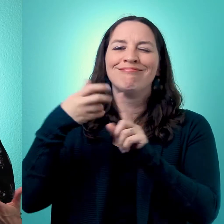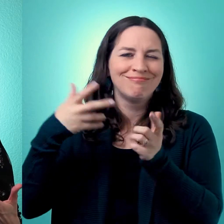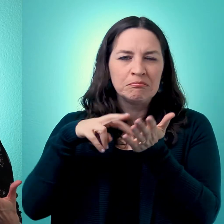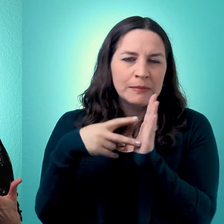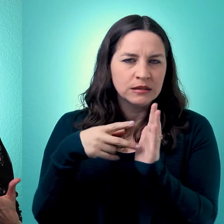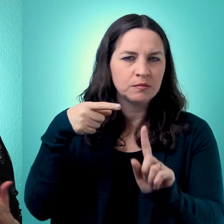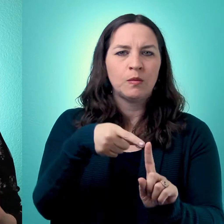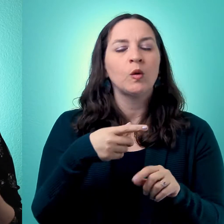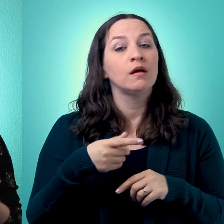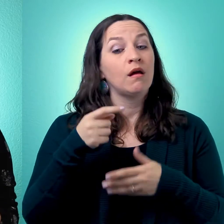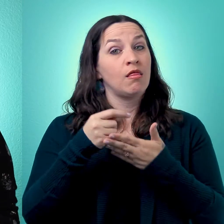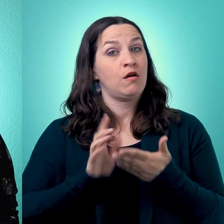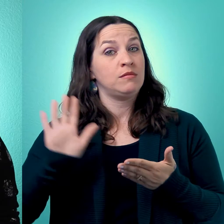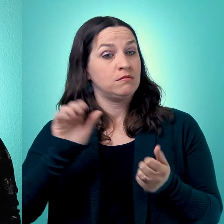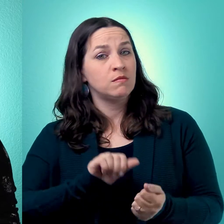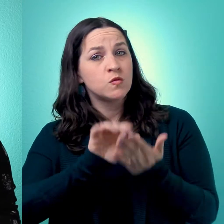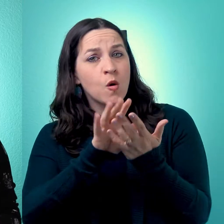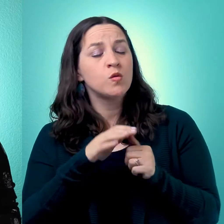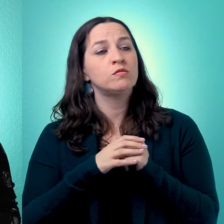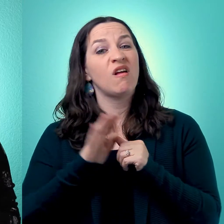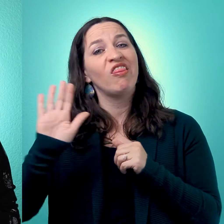what that means. But what it is, is your therapist's beliefs